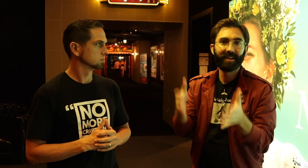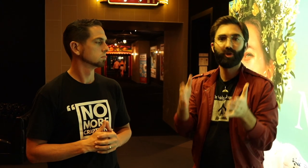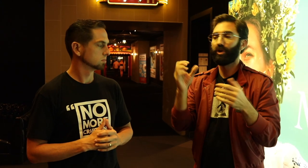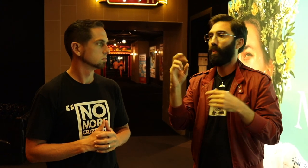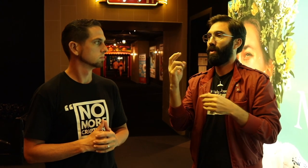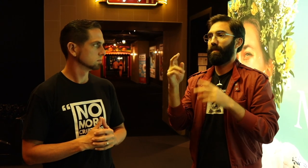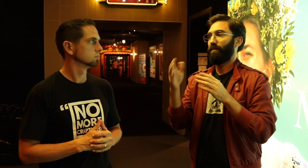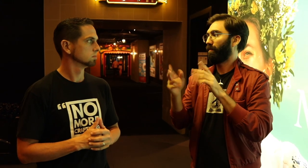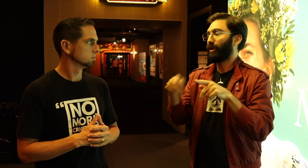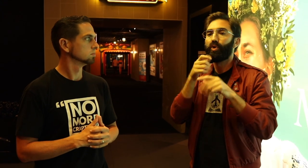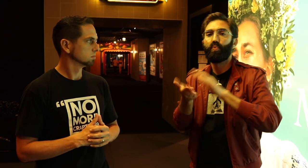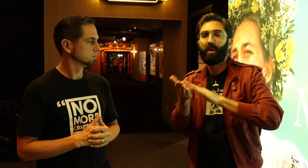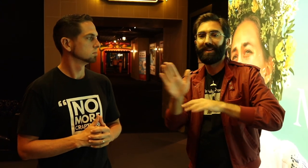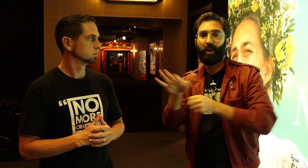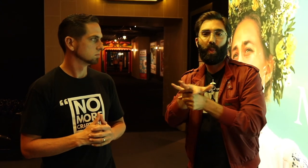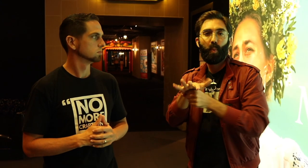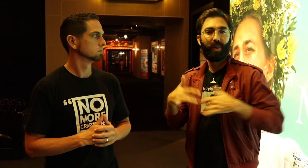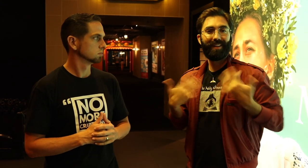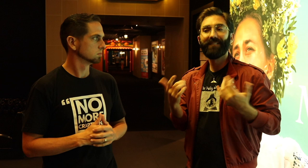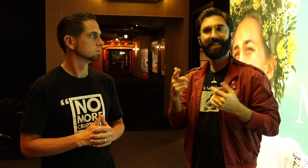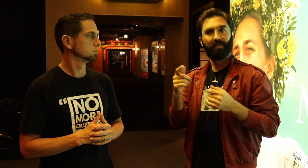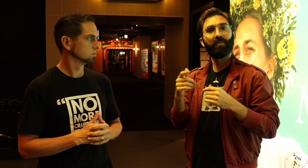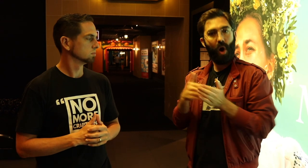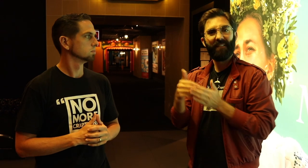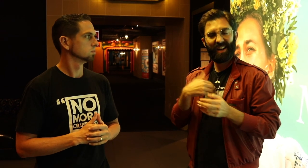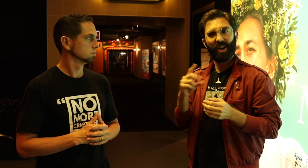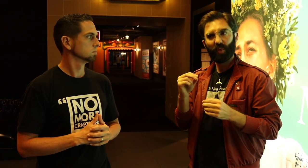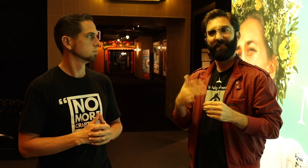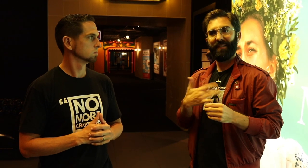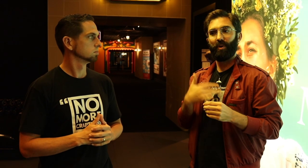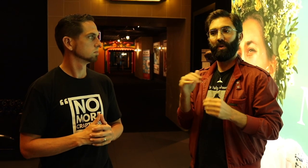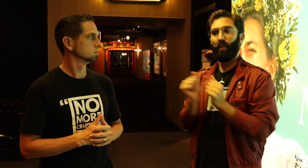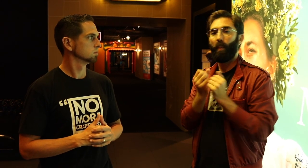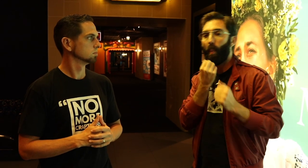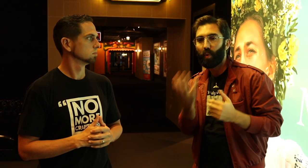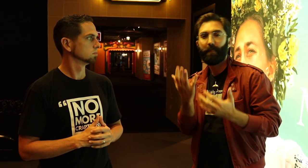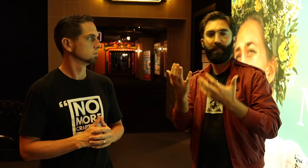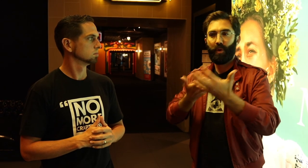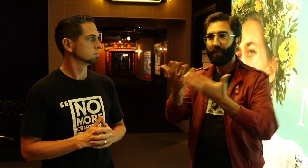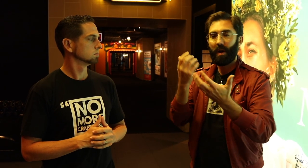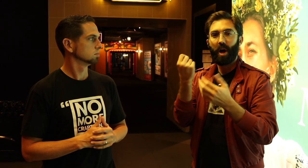or whoever runs the local events. Often, I do feel that, with some warmth and understanding,